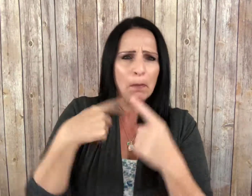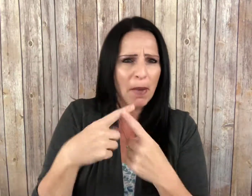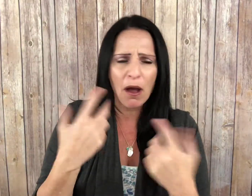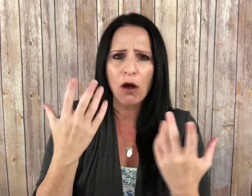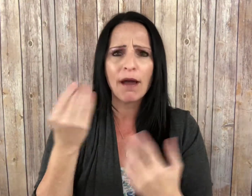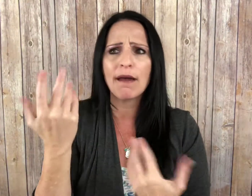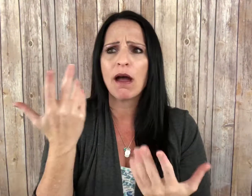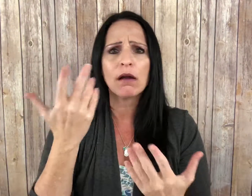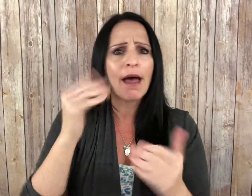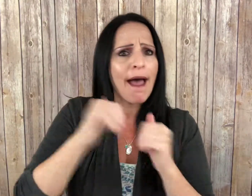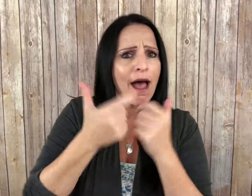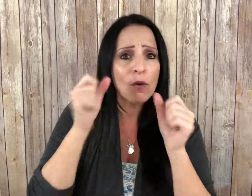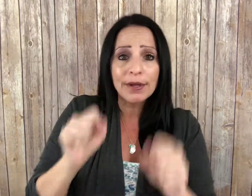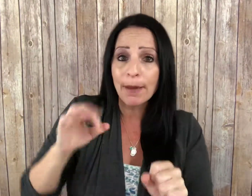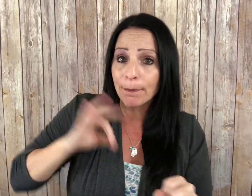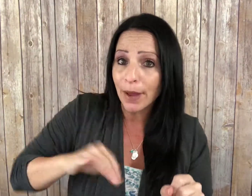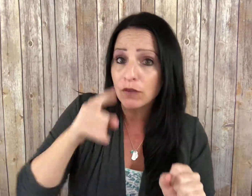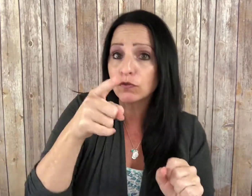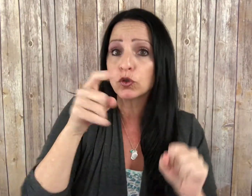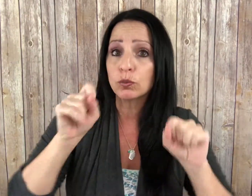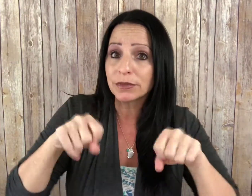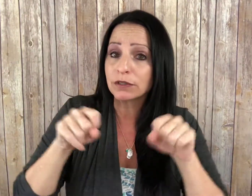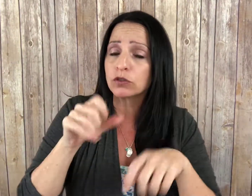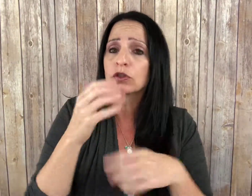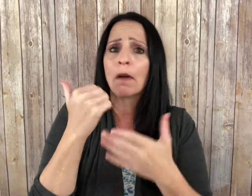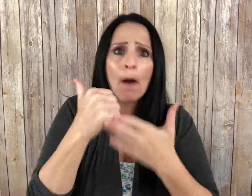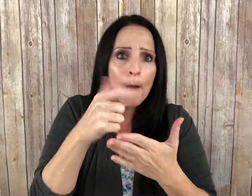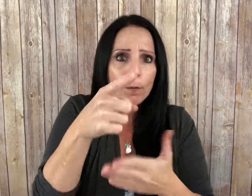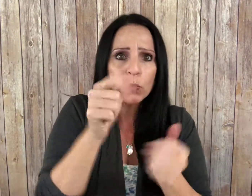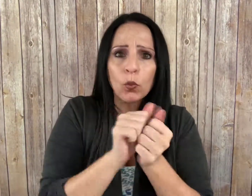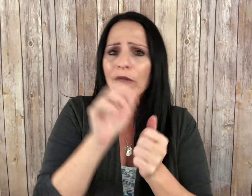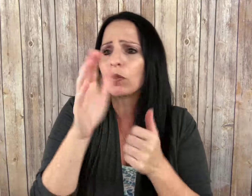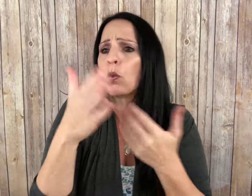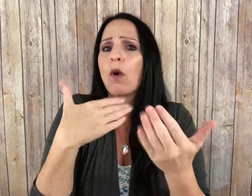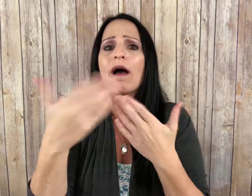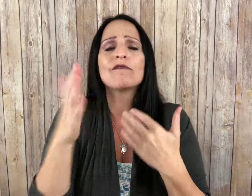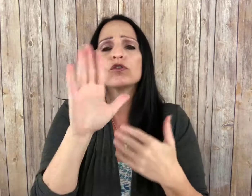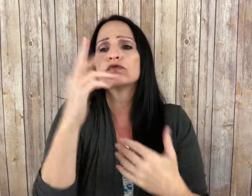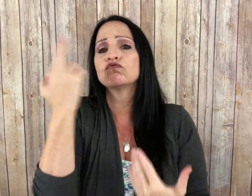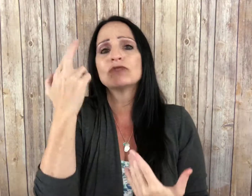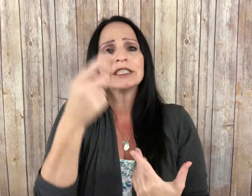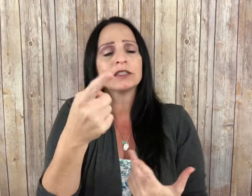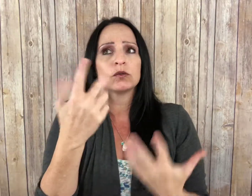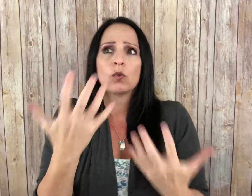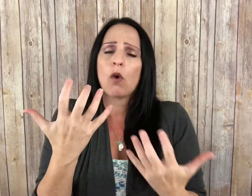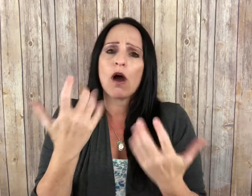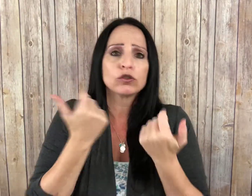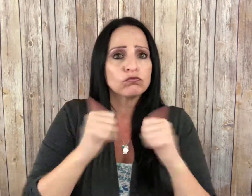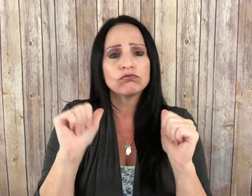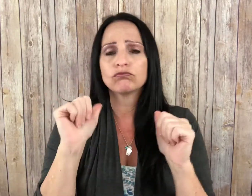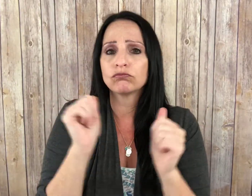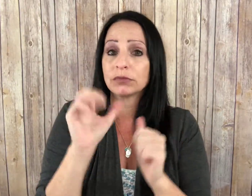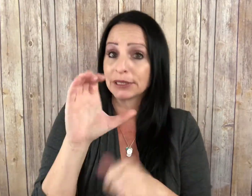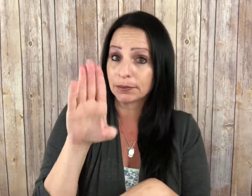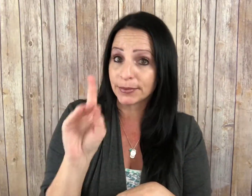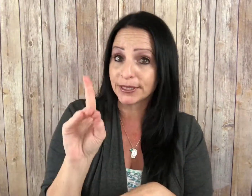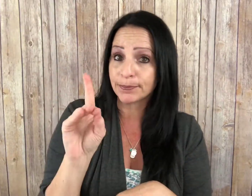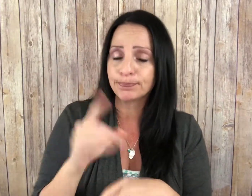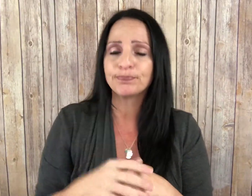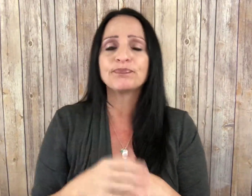I also wanted to highlight how CBD is beneficial for your health concerns or for any reason that prompted you to check it out.